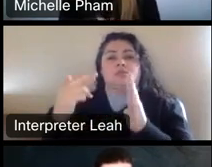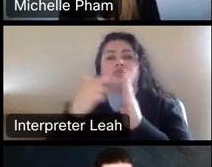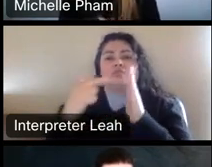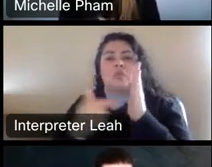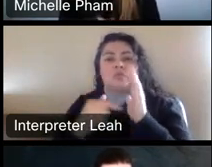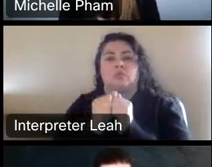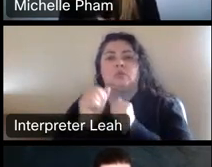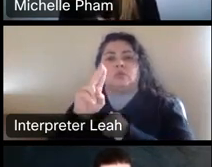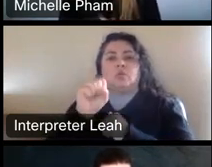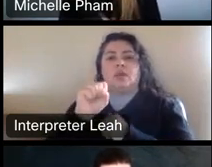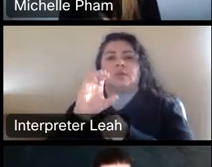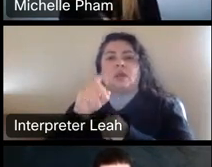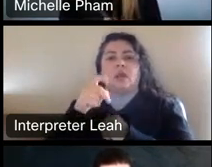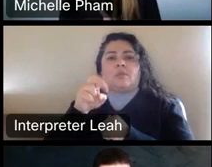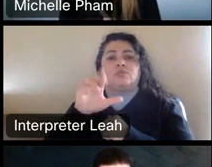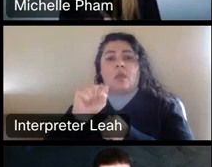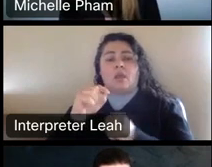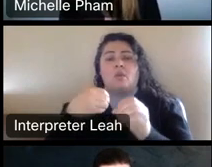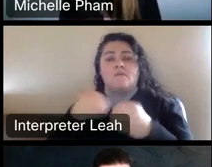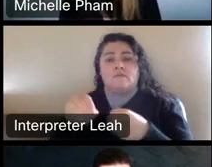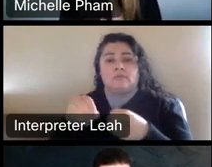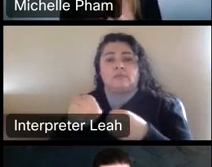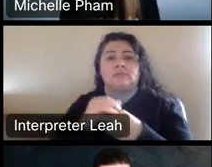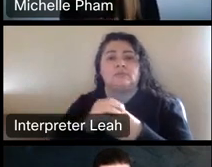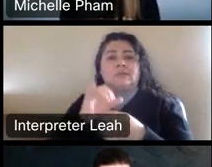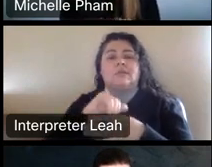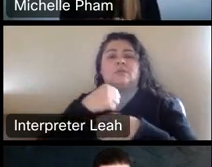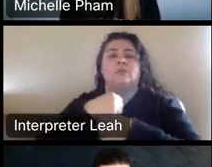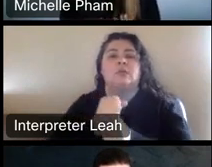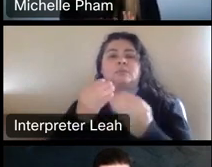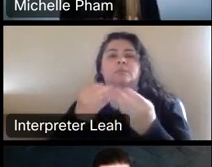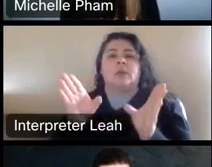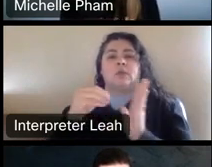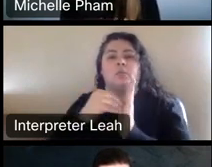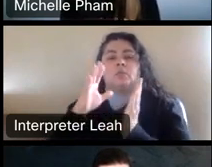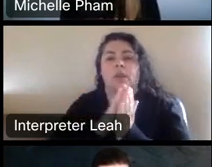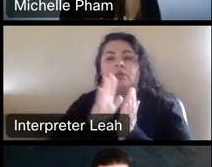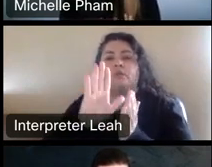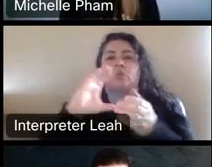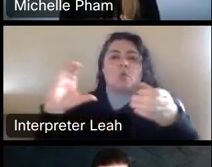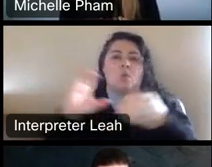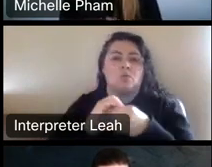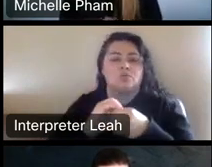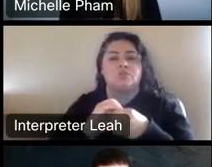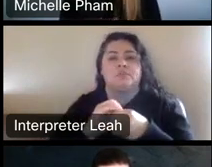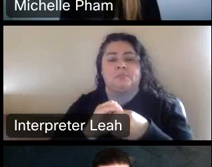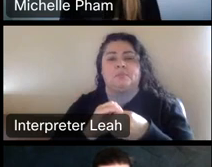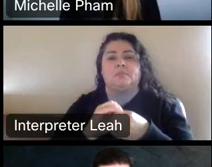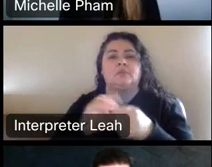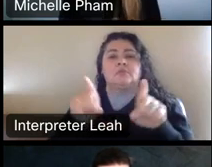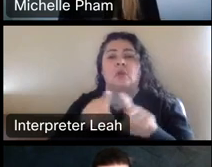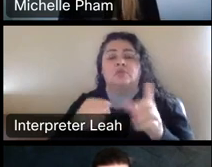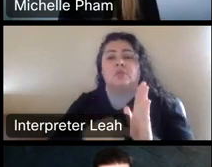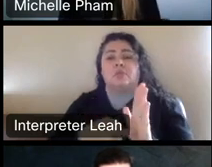copyright office and, um, that creates a public record of your ownership and it's also required, um,